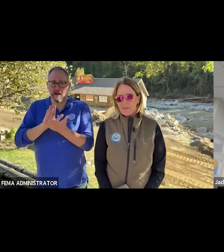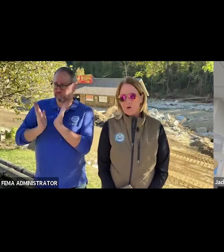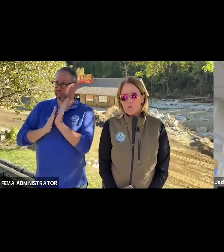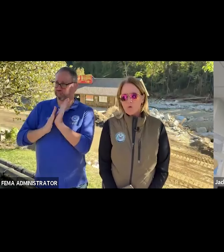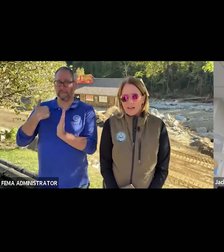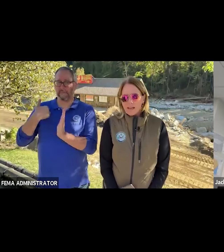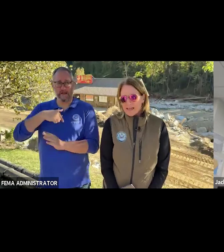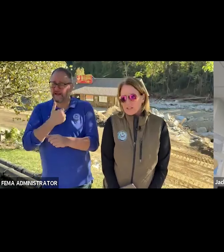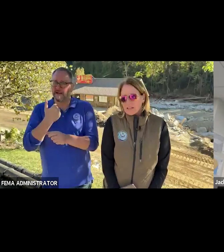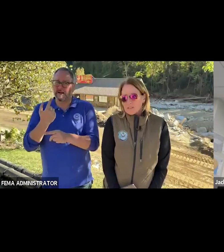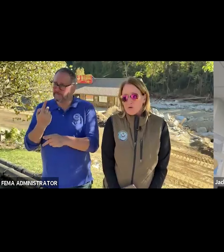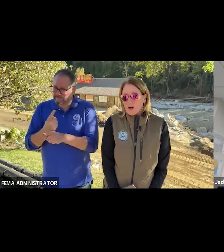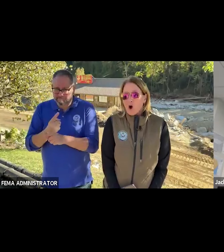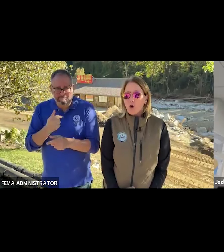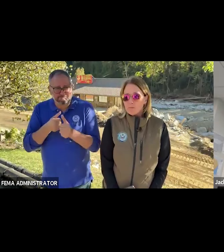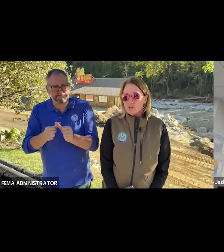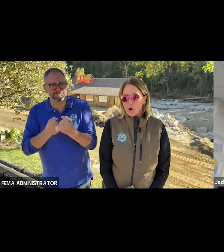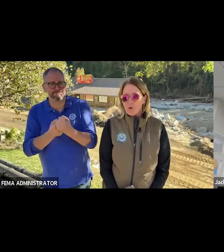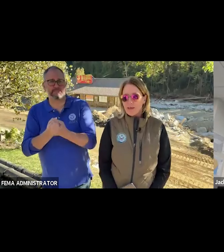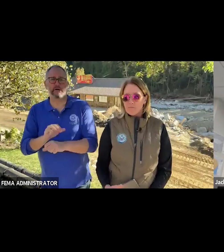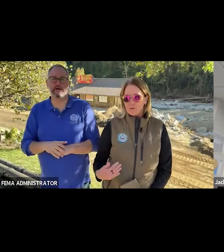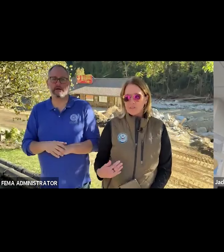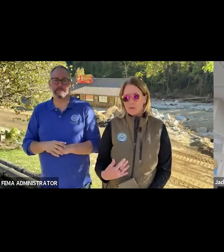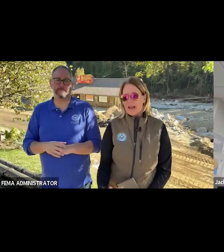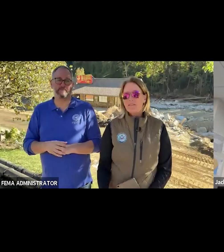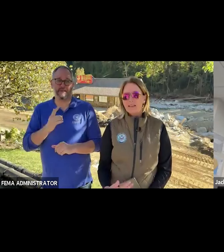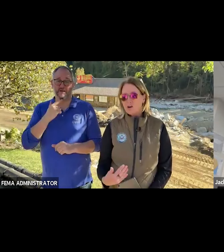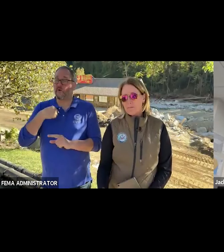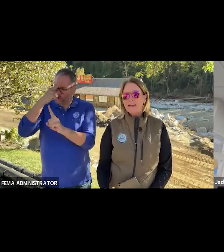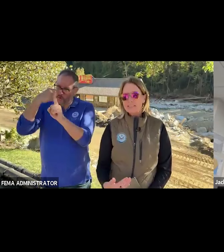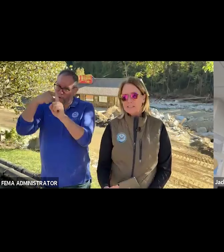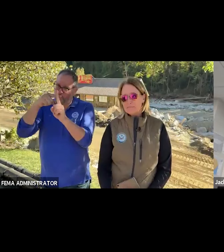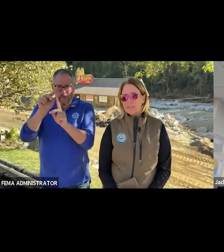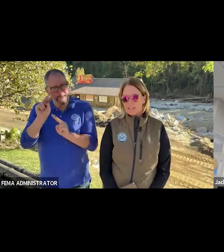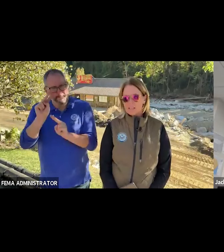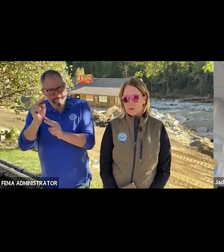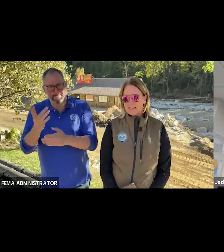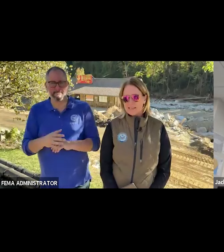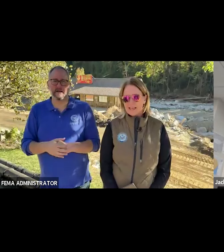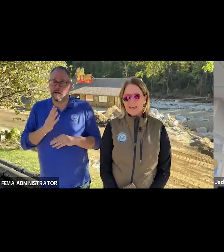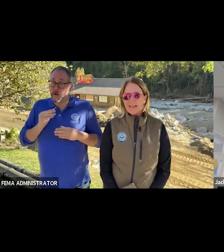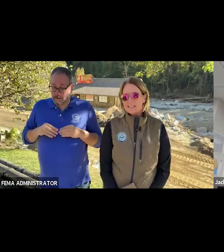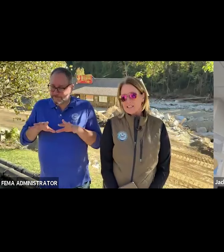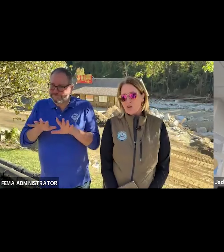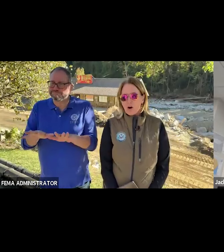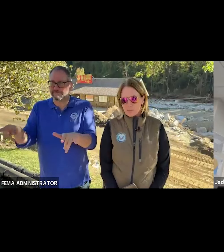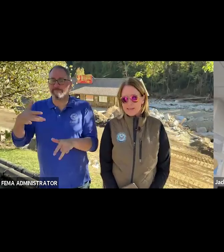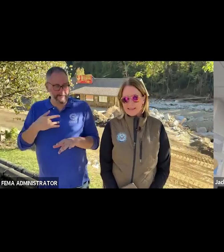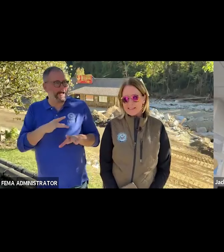And so again, it just gives me great hope to know that the folks that we have in here are making a difference in these communities. It is still heartbreaking